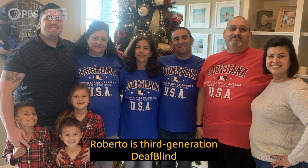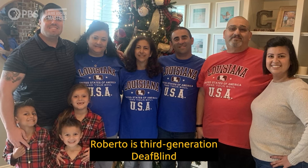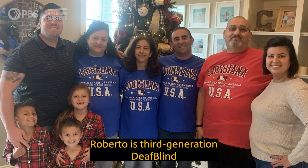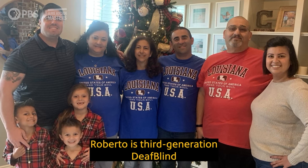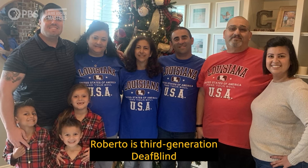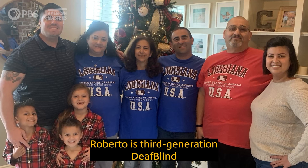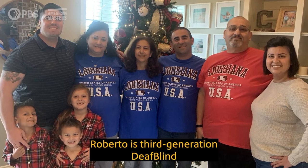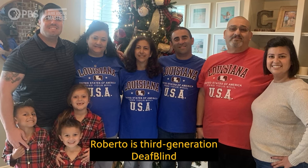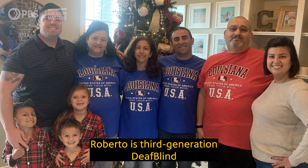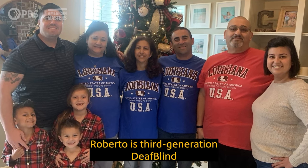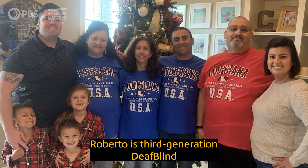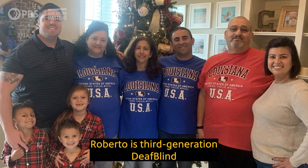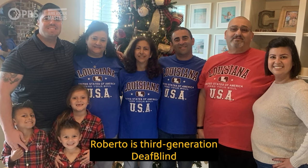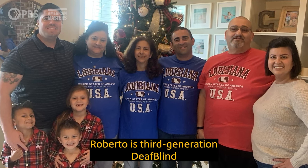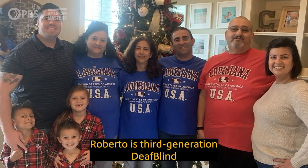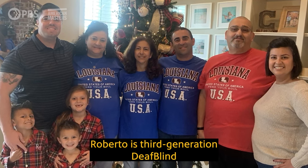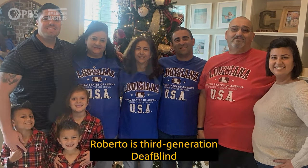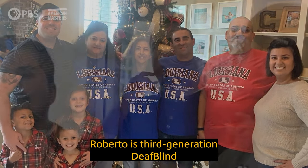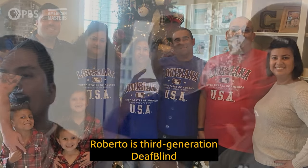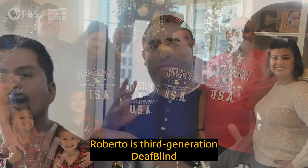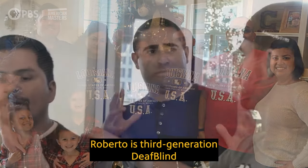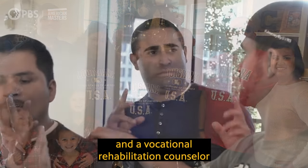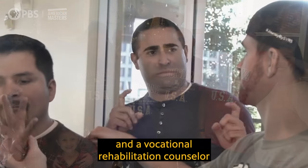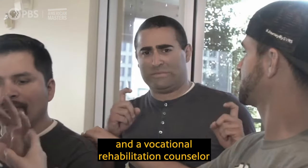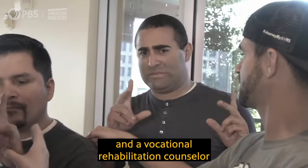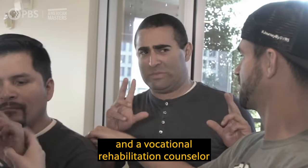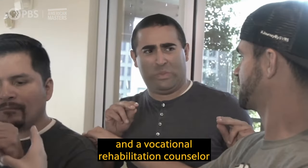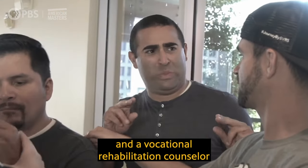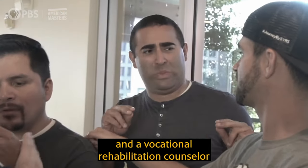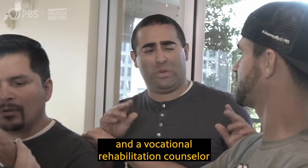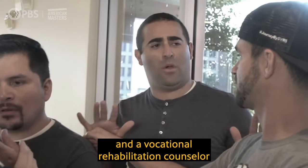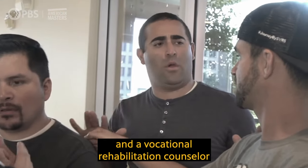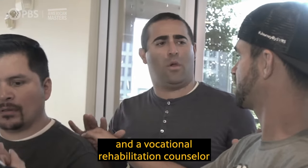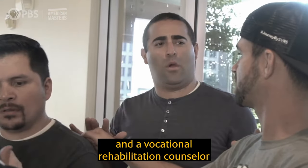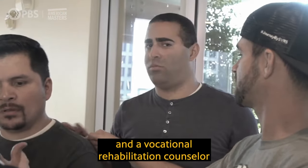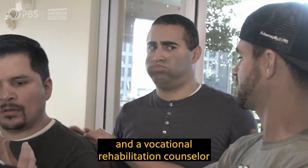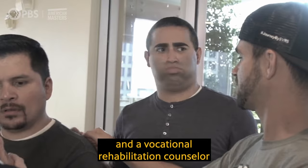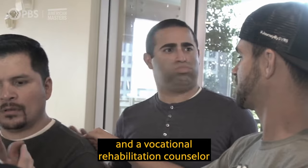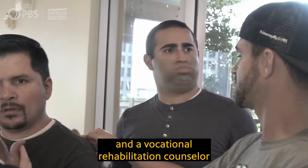Roberto is third-generation DeafBlind and a vocational rehabilitation counselor